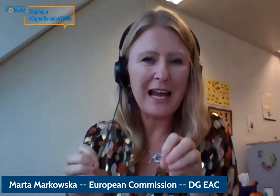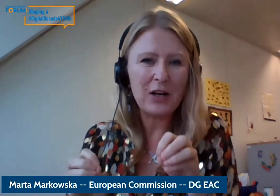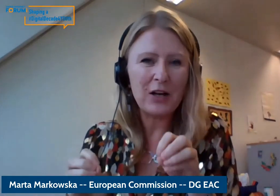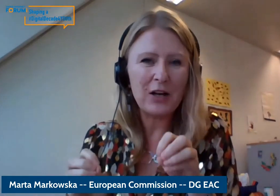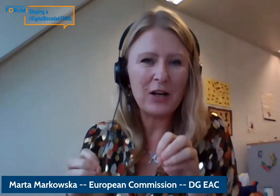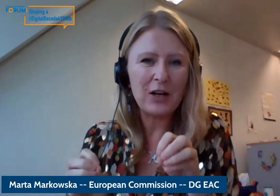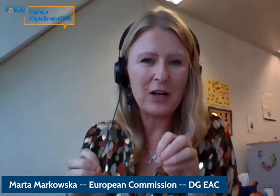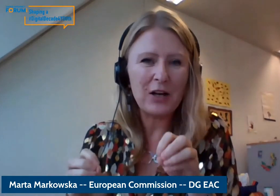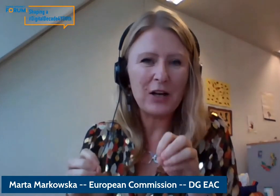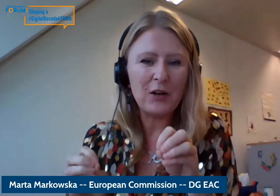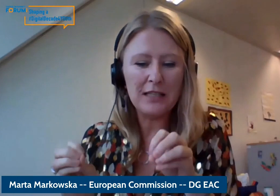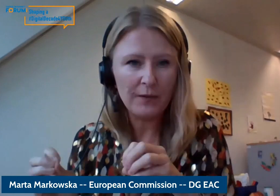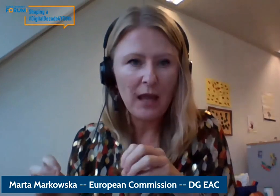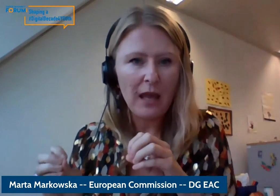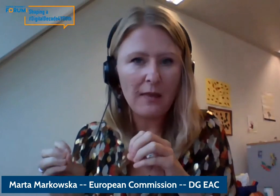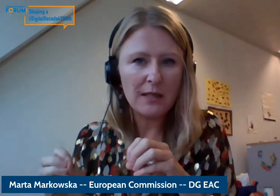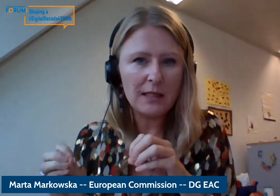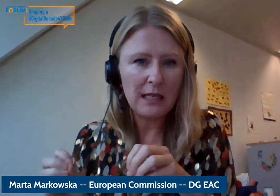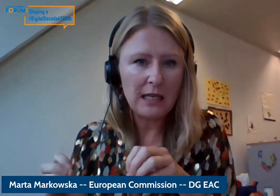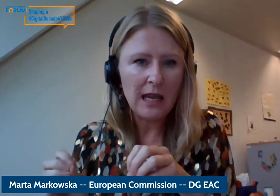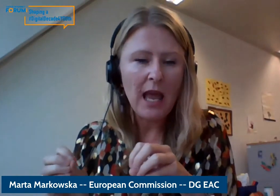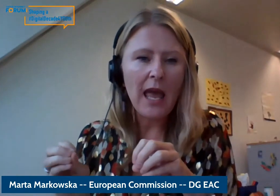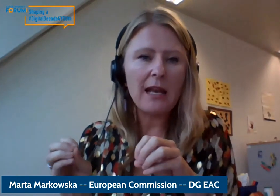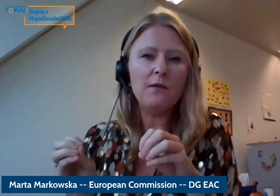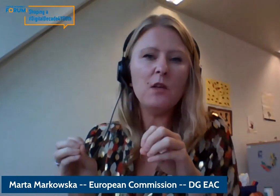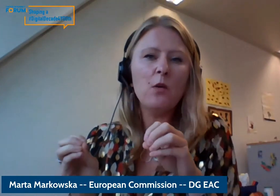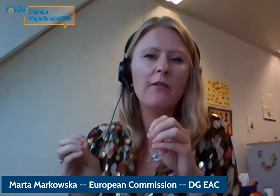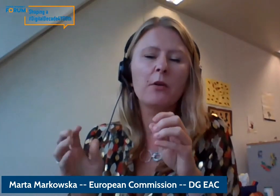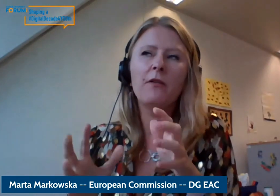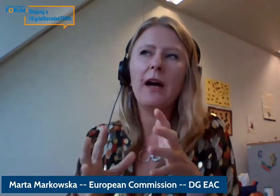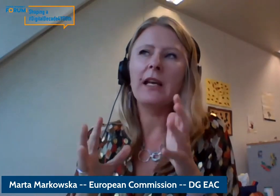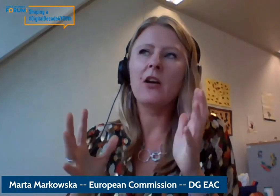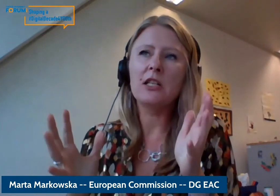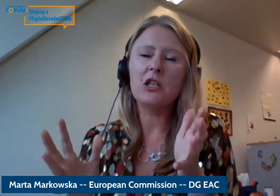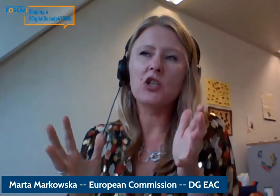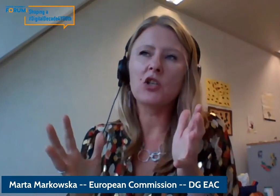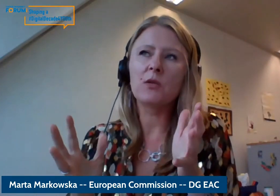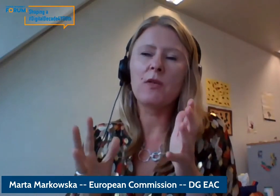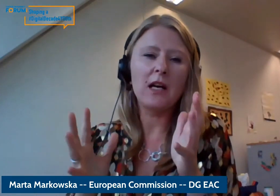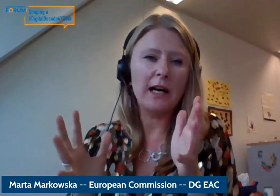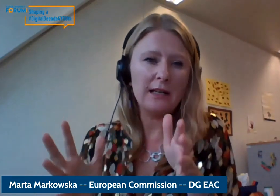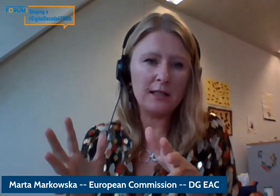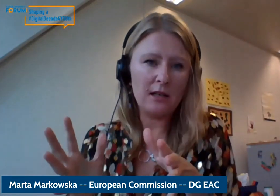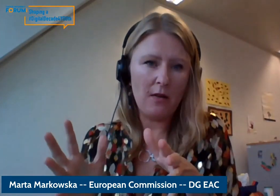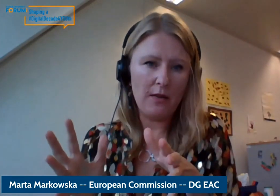and this is key. And in view of providing our teachers